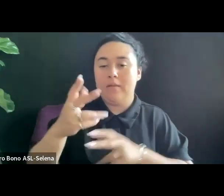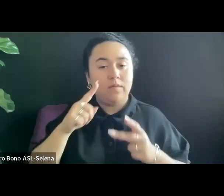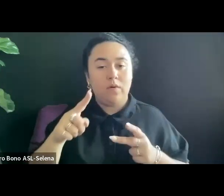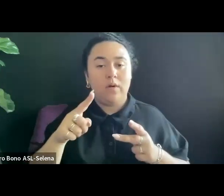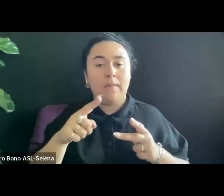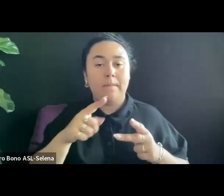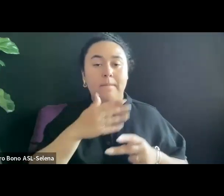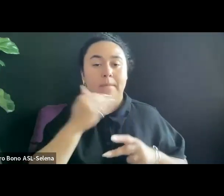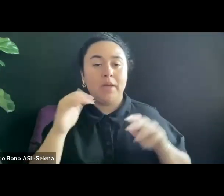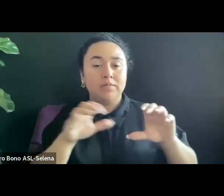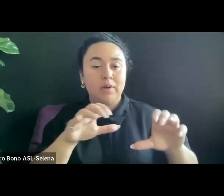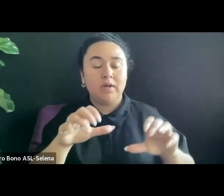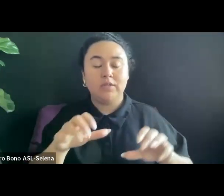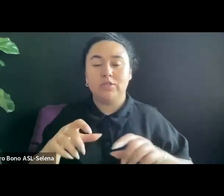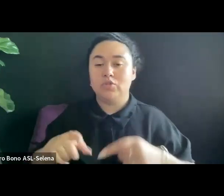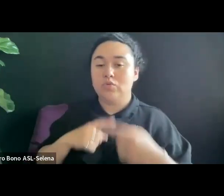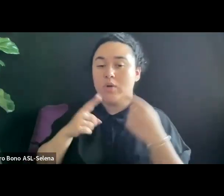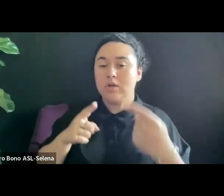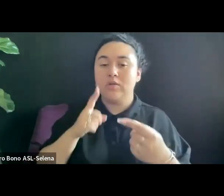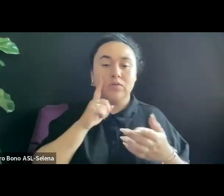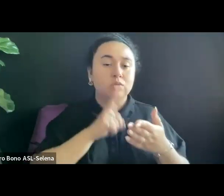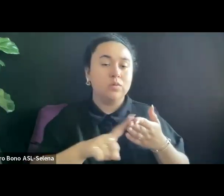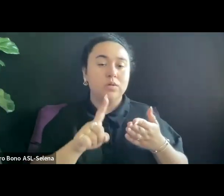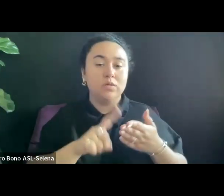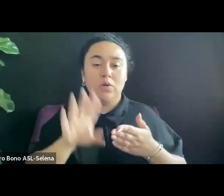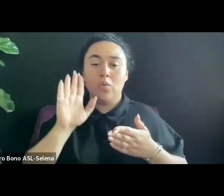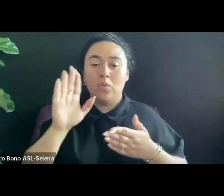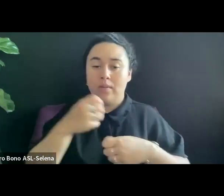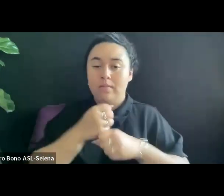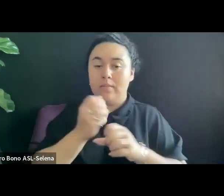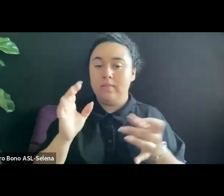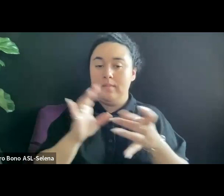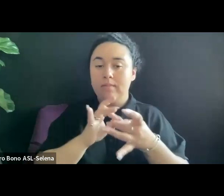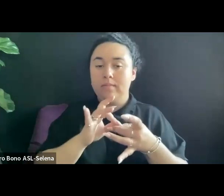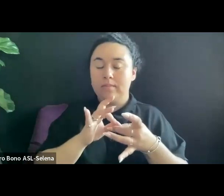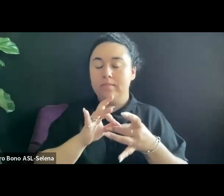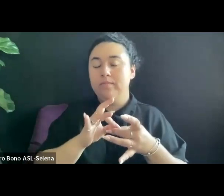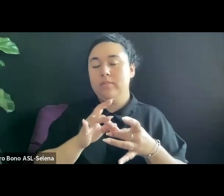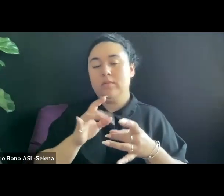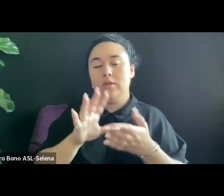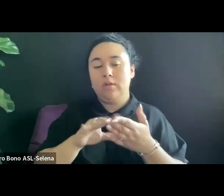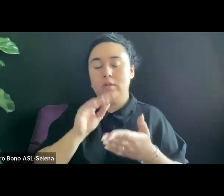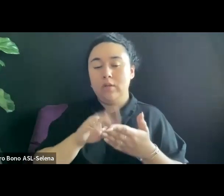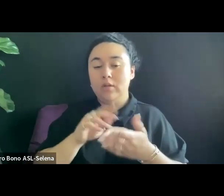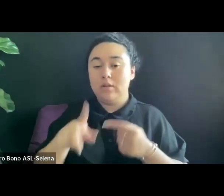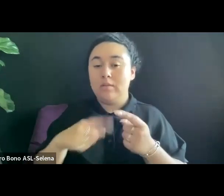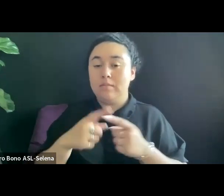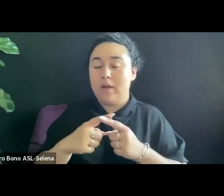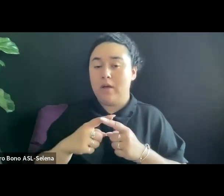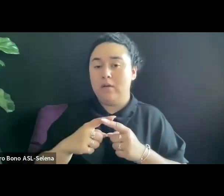RESEARCH SO YOU'LL BE MAKING CONNECTIONS AND LEARNING ABOUT TRENDS IN THE INDUSTRY.